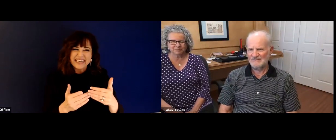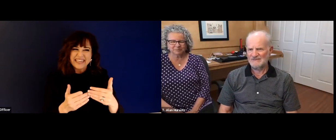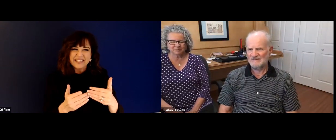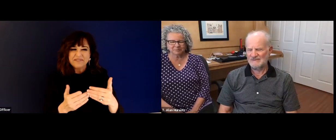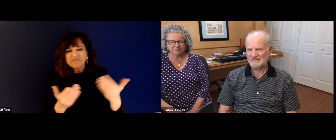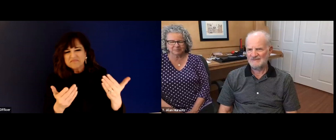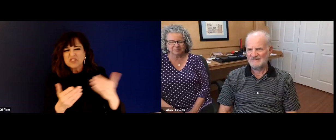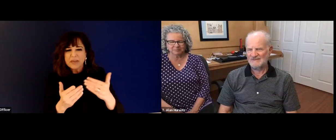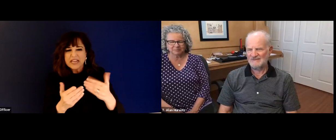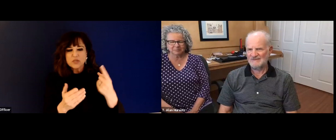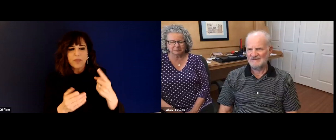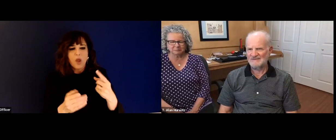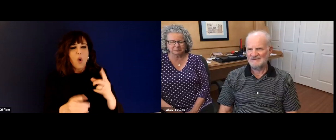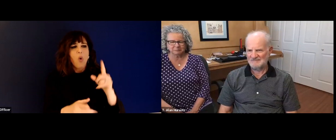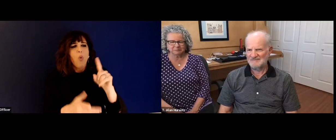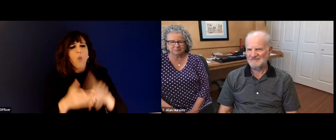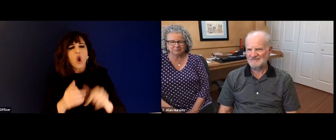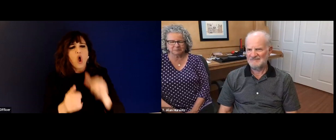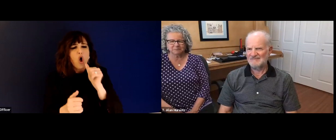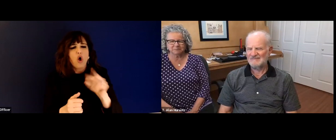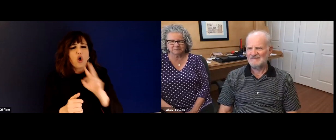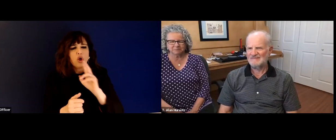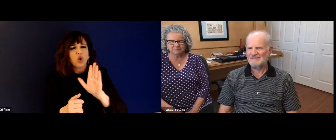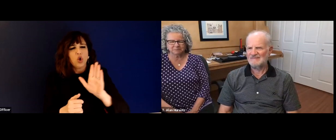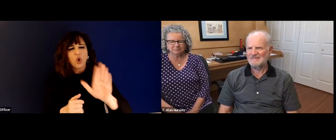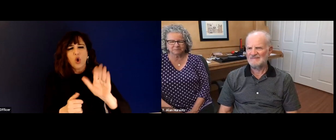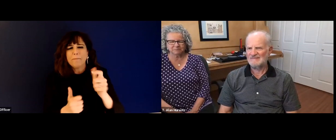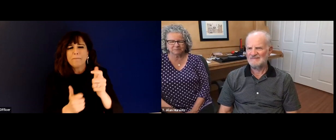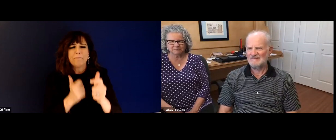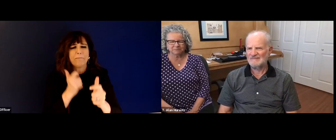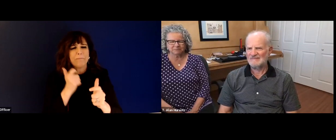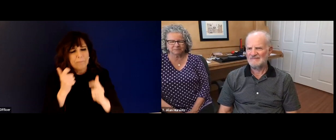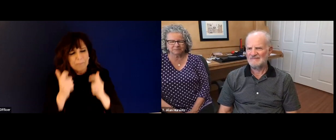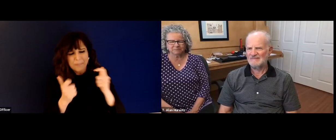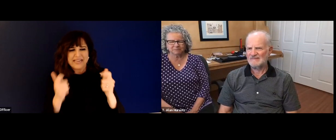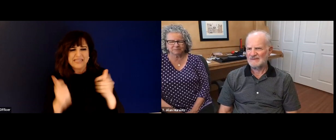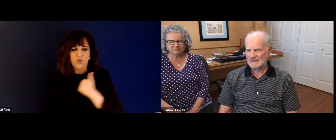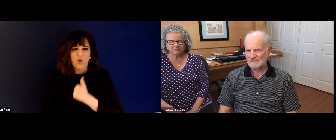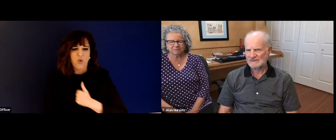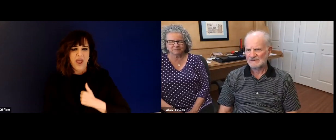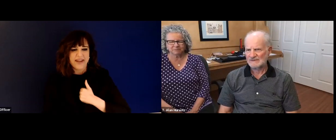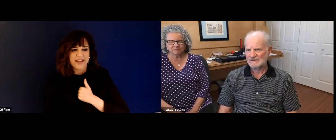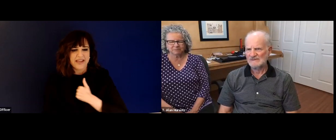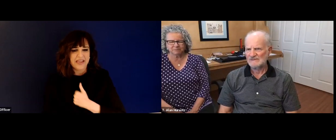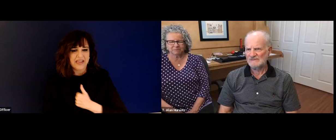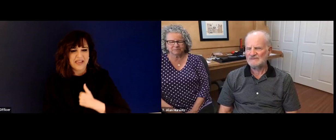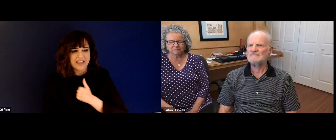these things happen. Thank you. All right. The next question,